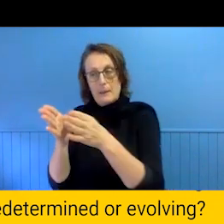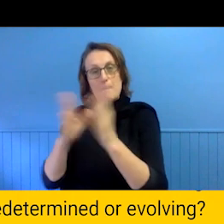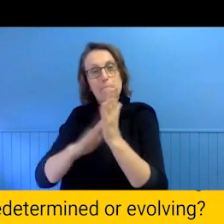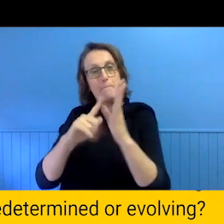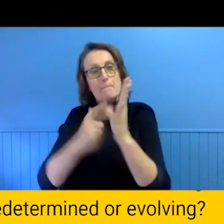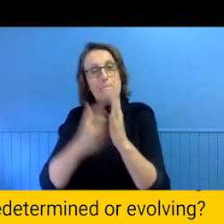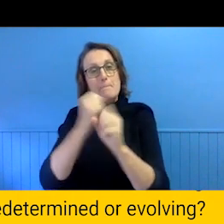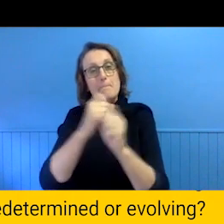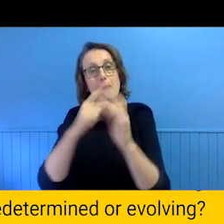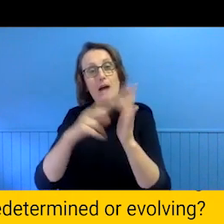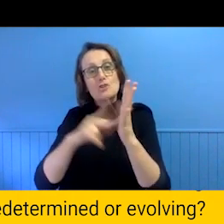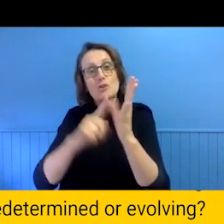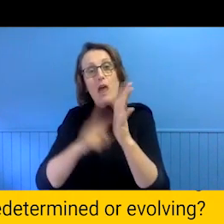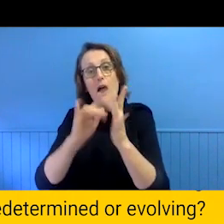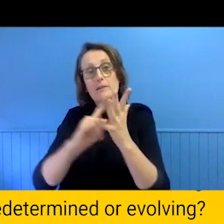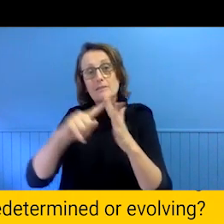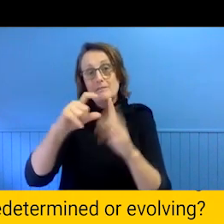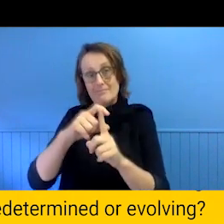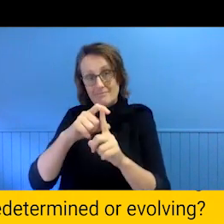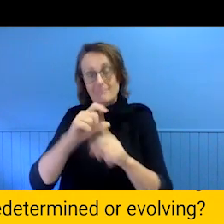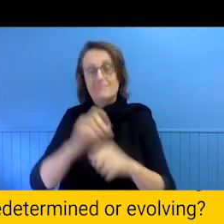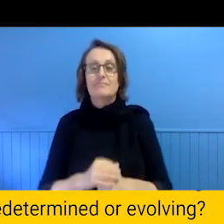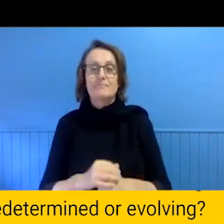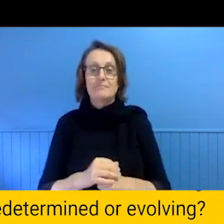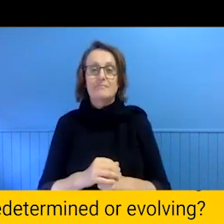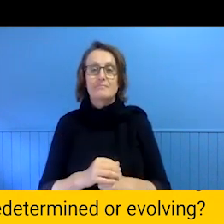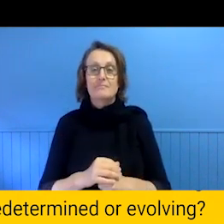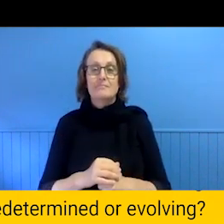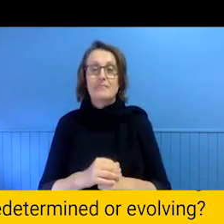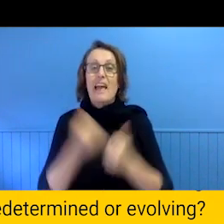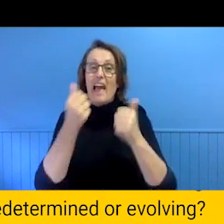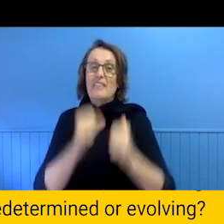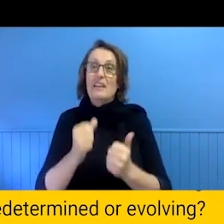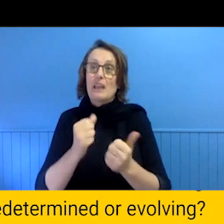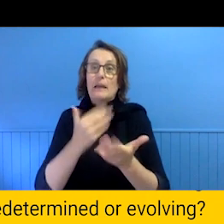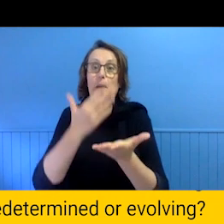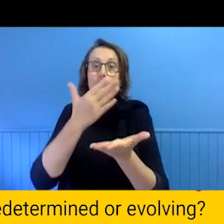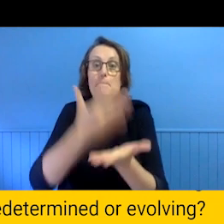ten to move on somewhere around this mid-career moment that we are in.